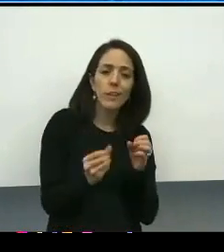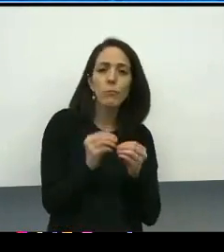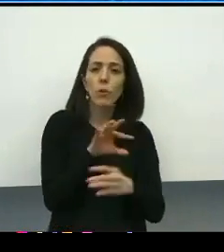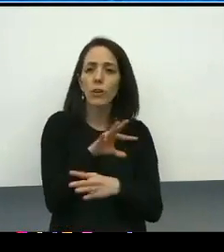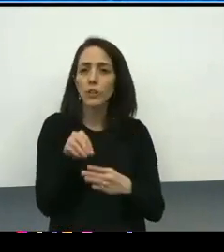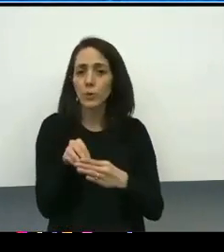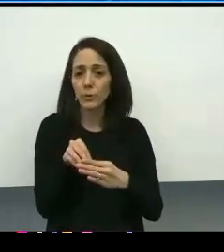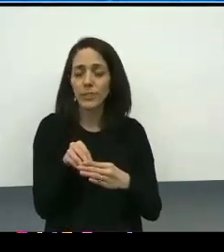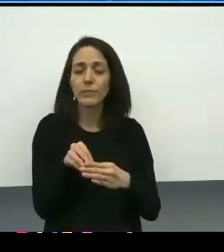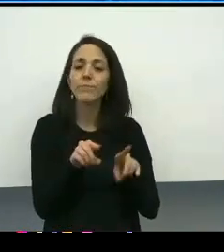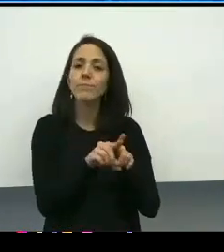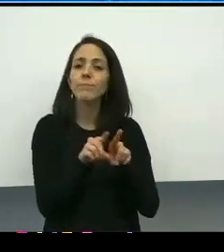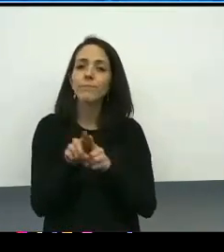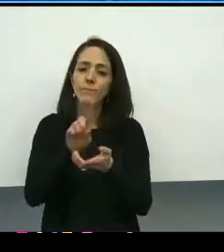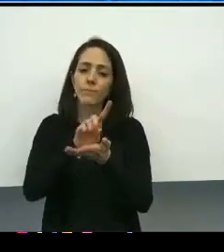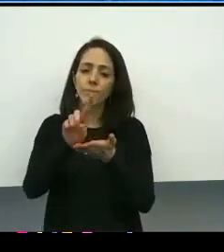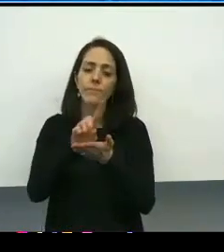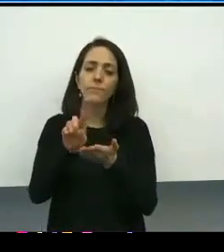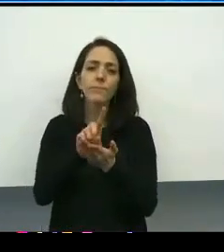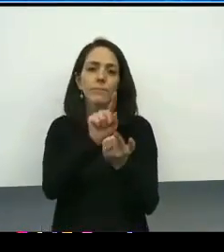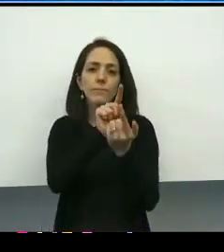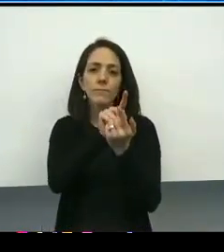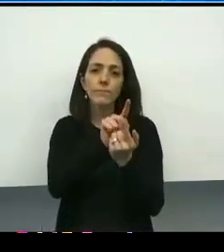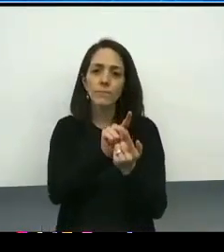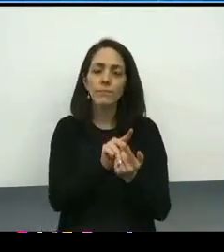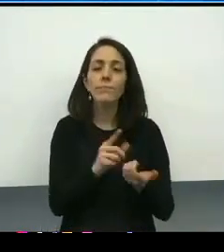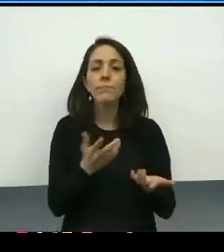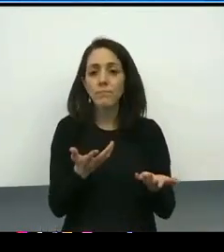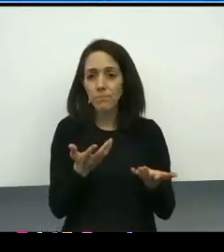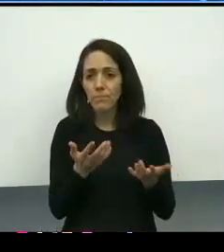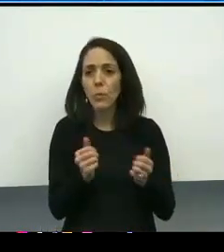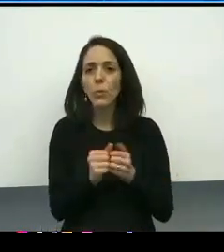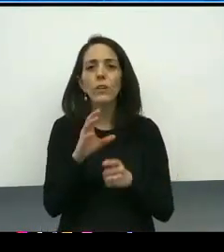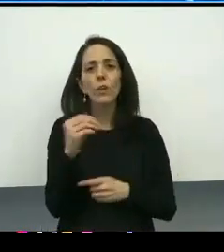with the implementation committee co-chairs, and that has been a really nice experience